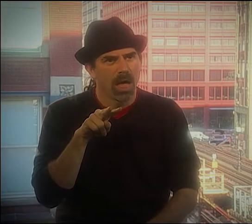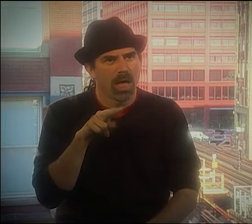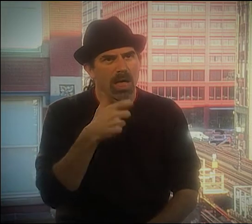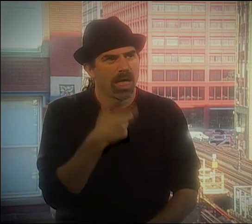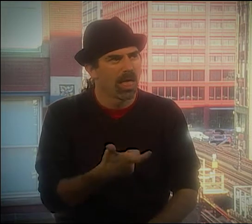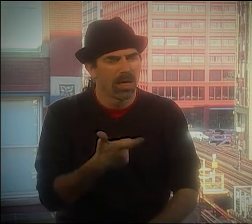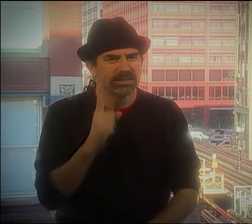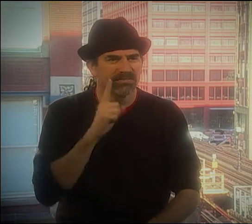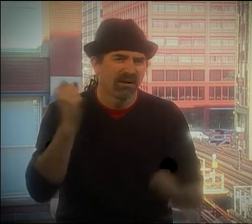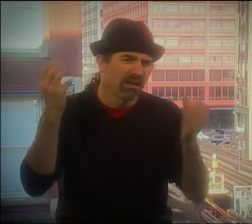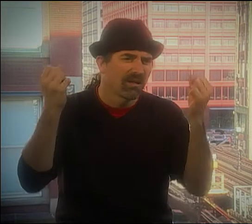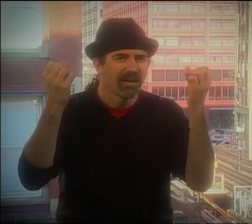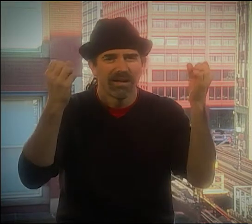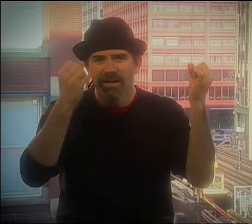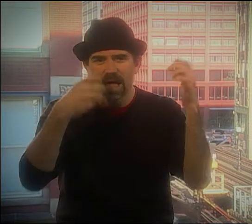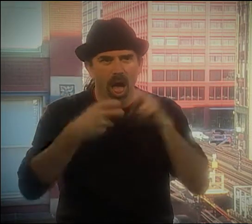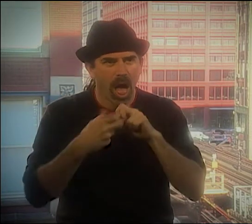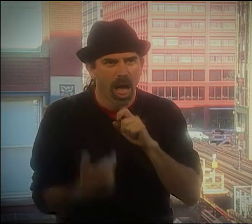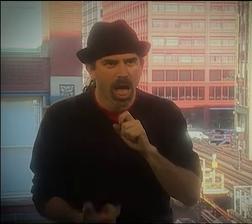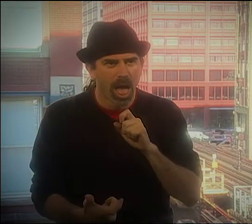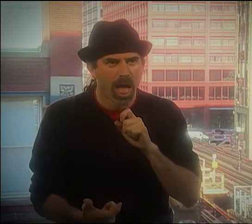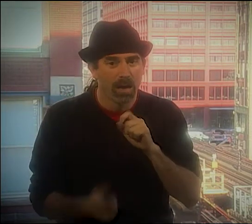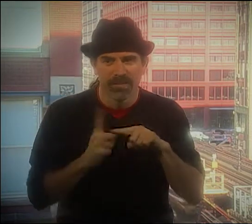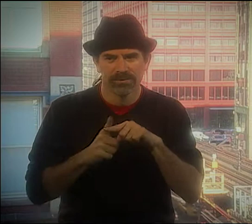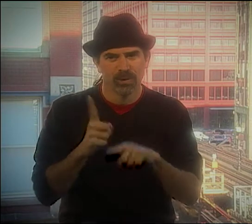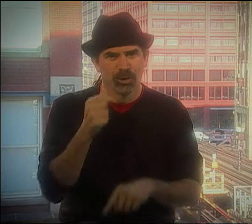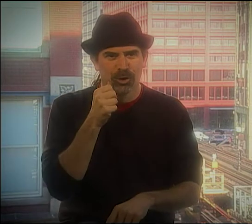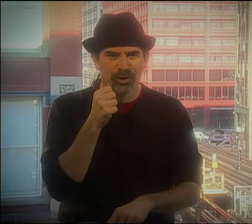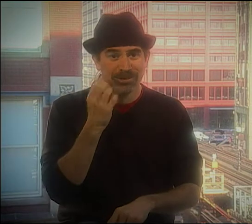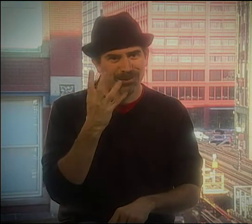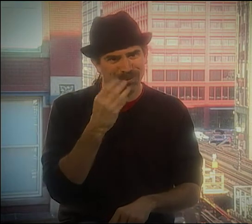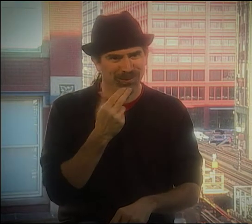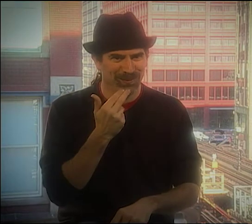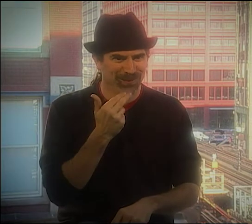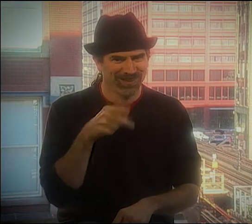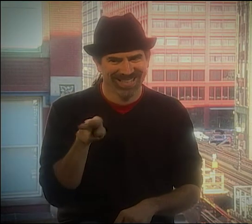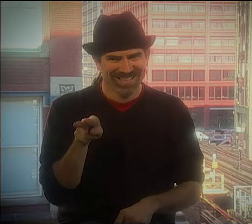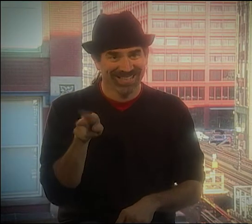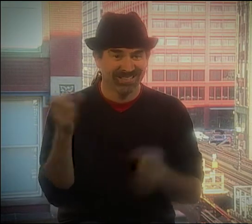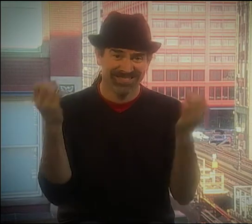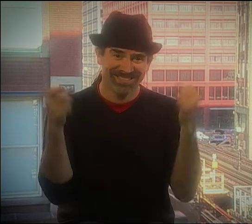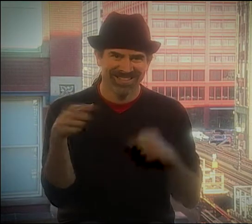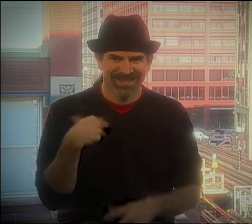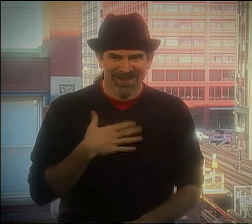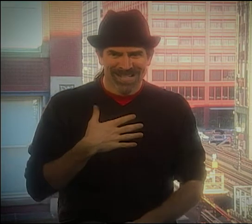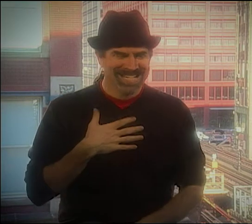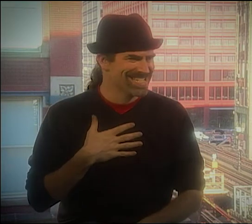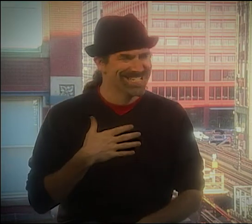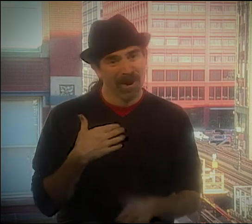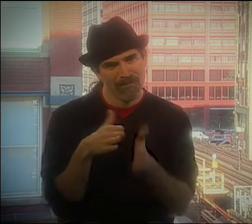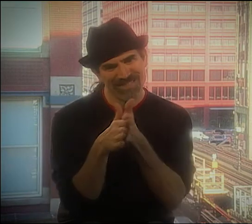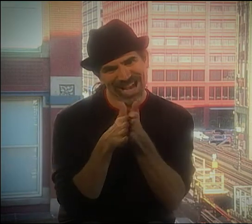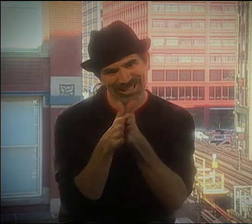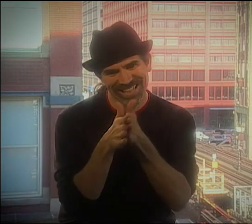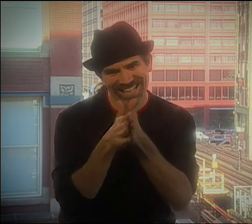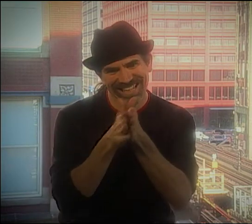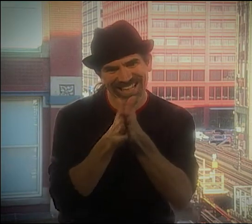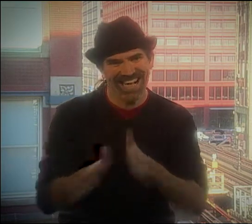CONFERENCE IN OHIO, AND I SAW ALL THESE DEAF PEOPLE SIGNING, AND I COULDN'T BELIEVE IT. AND I ADMIT THERE WERE A LOT OF PRETTY GIRLS, SO THAT WAS